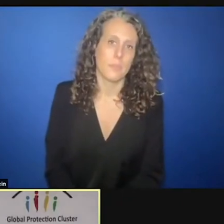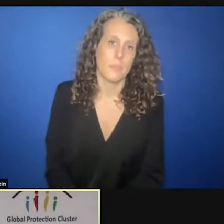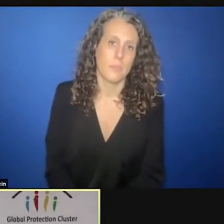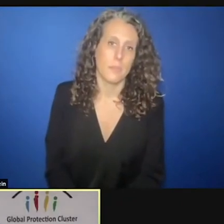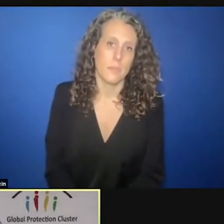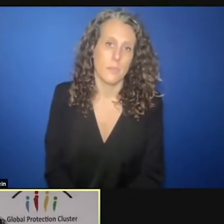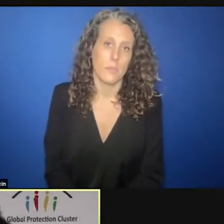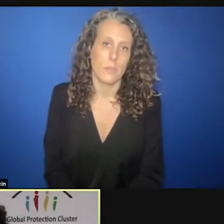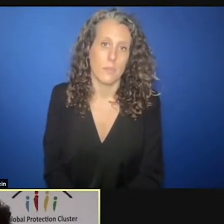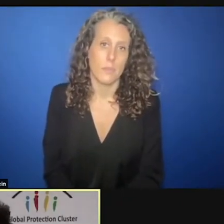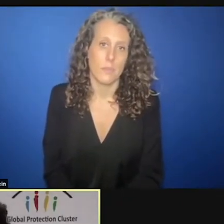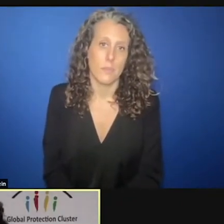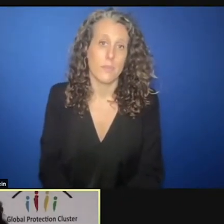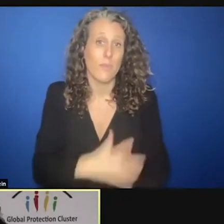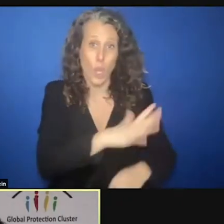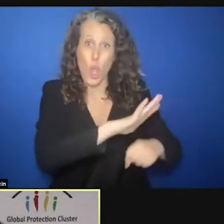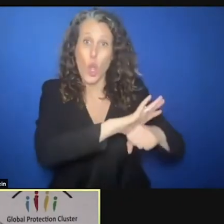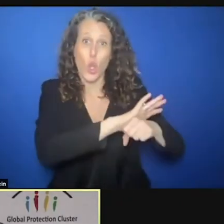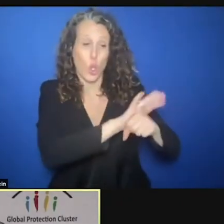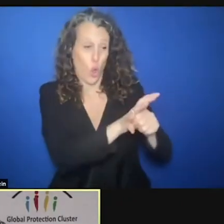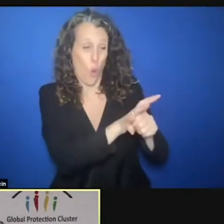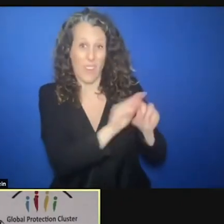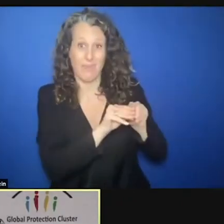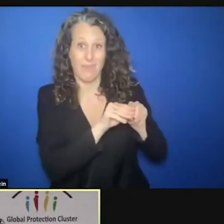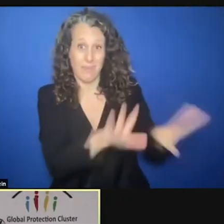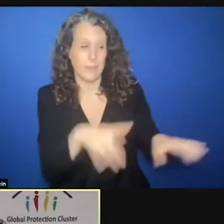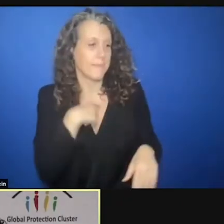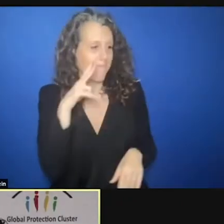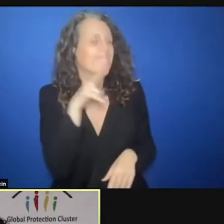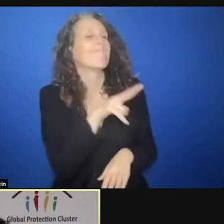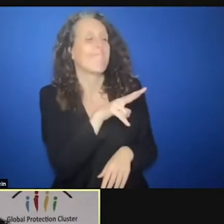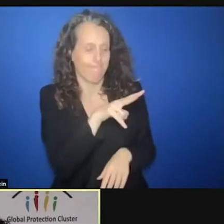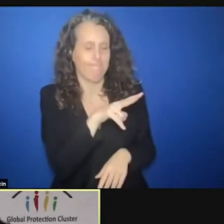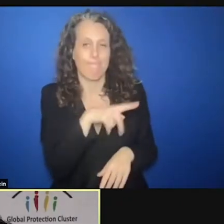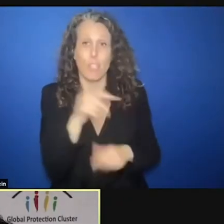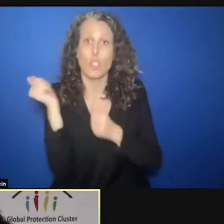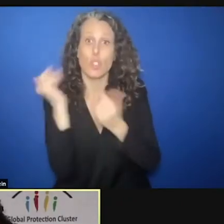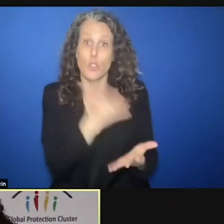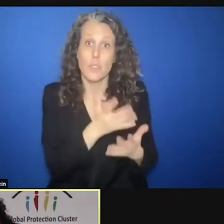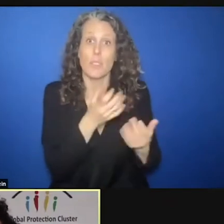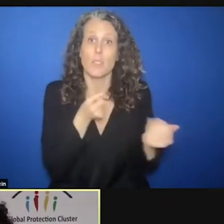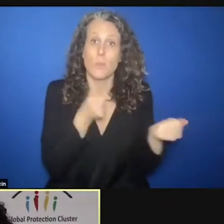shown where we really need to consolidate and mainly because these areas are beyond the limits